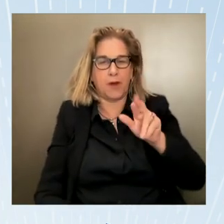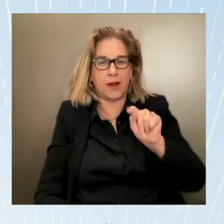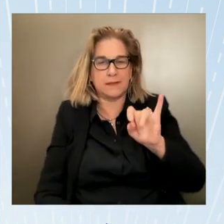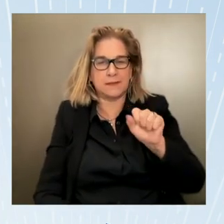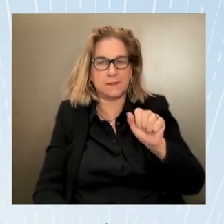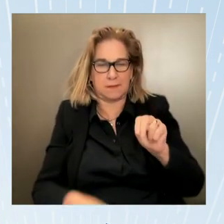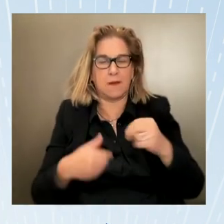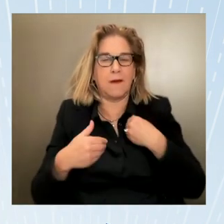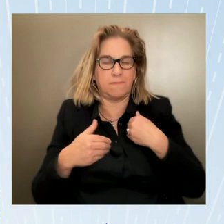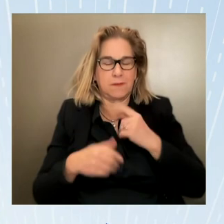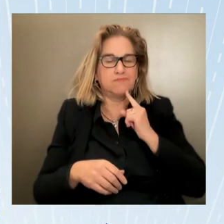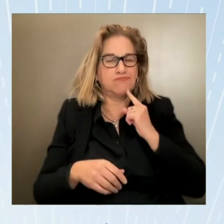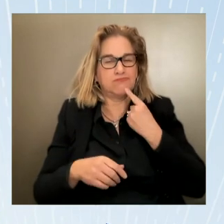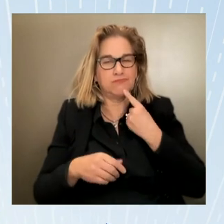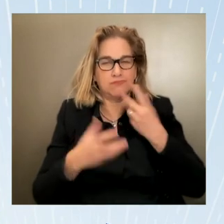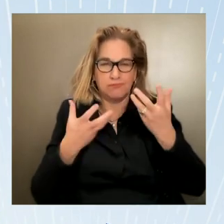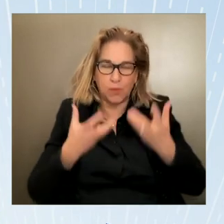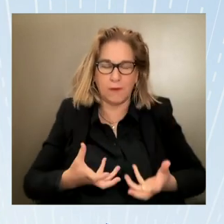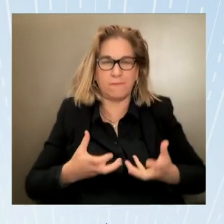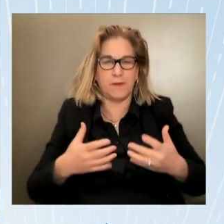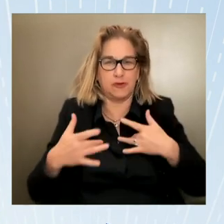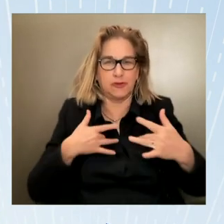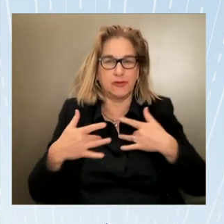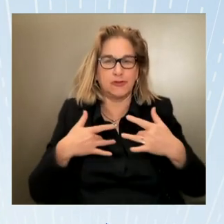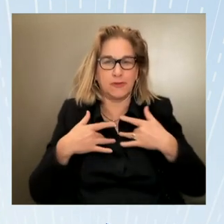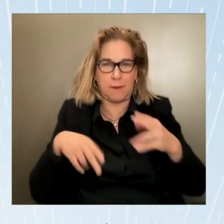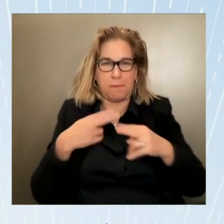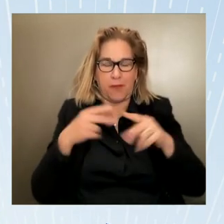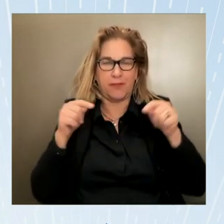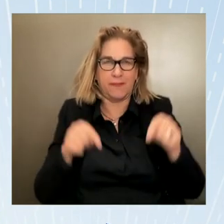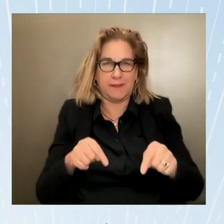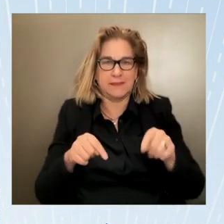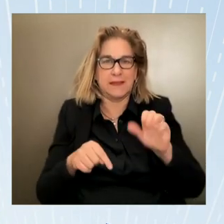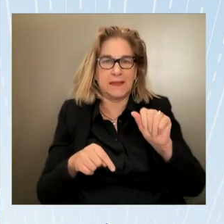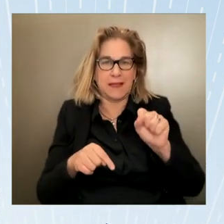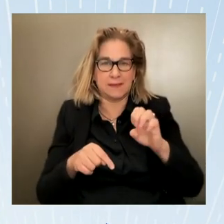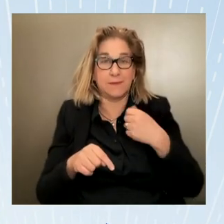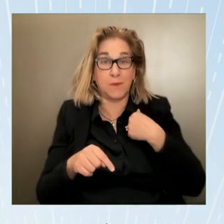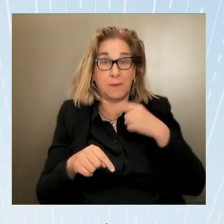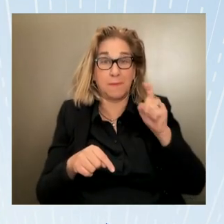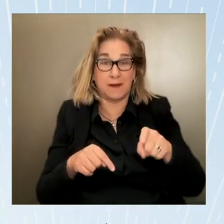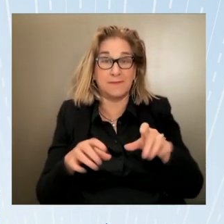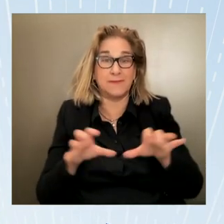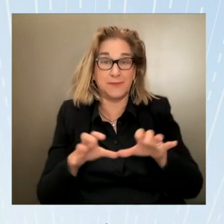do inside the federal government is infinitely enriched by the leadership of our partners who